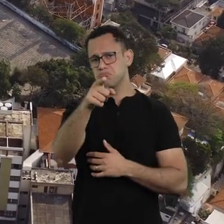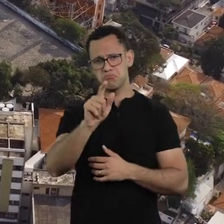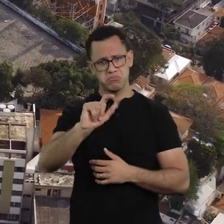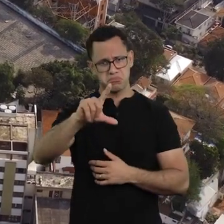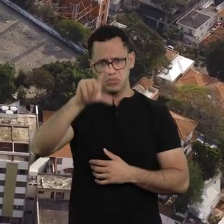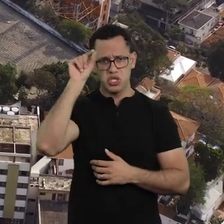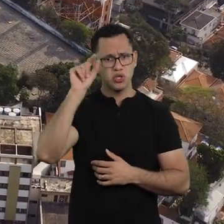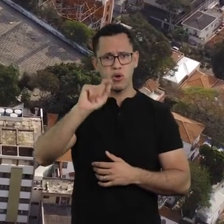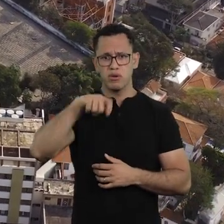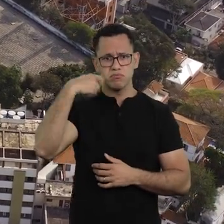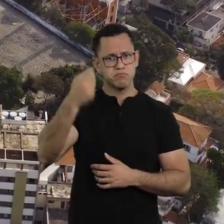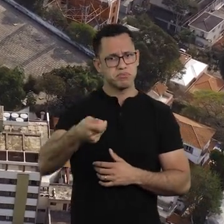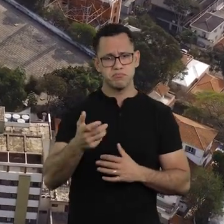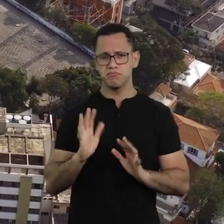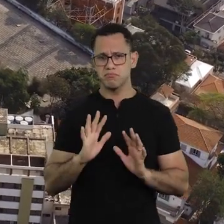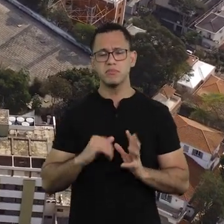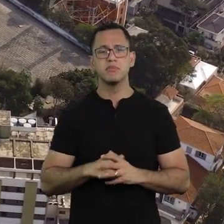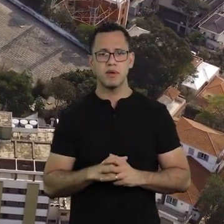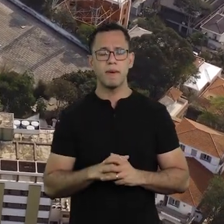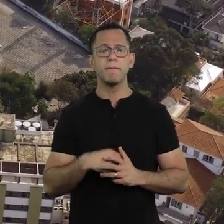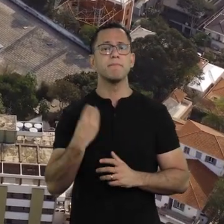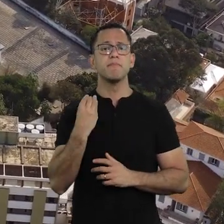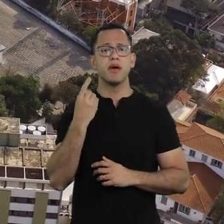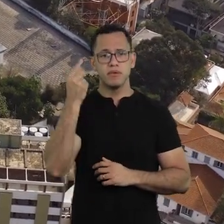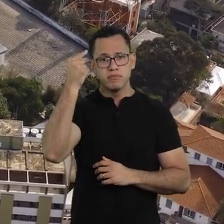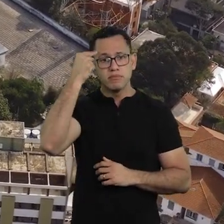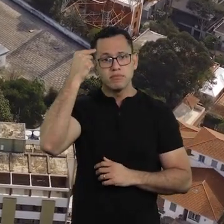whatever you may call it,